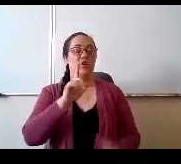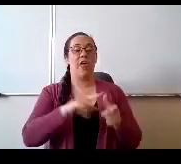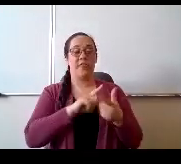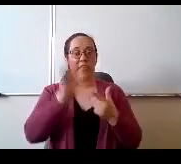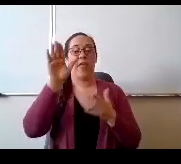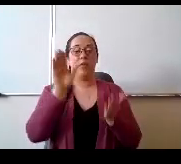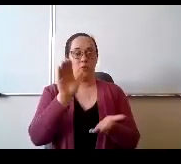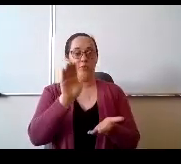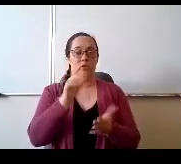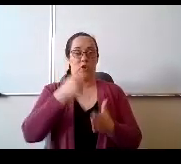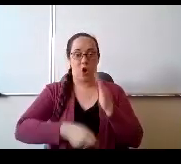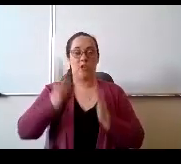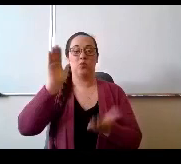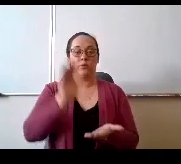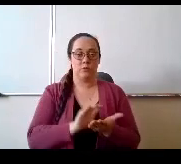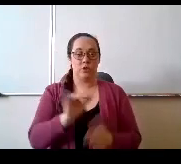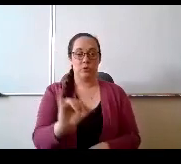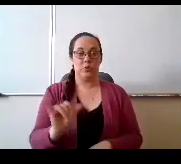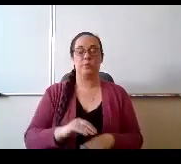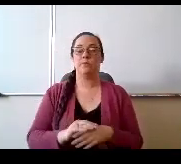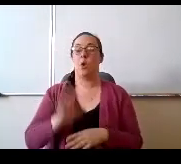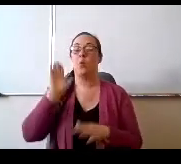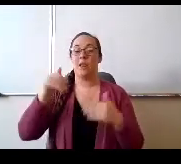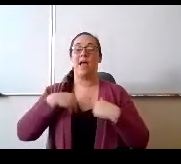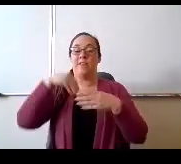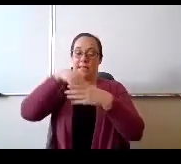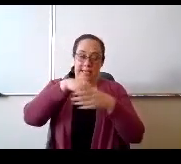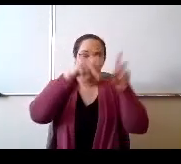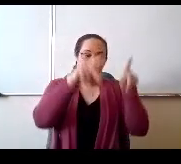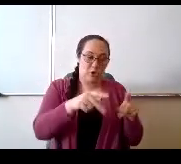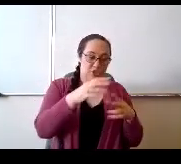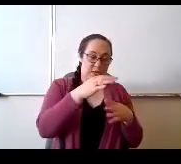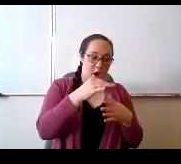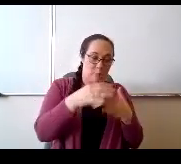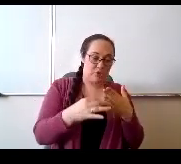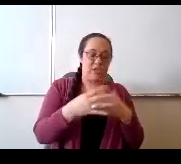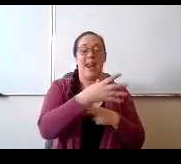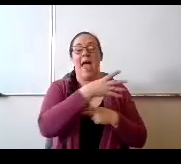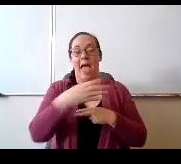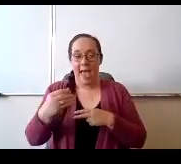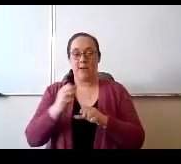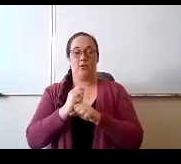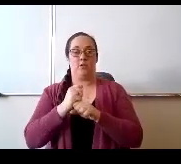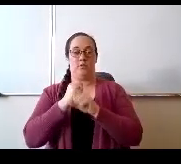We will have an in person option and we will have an online option.